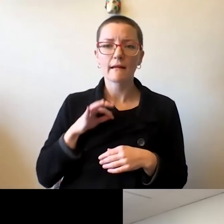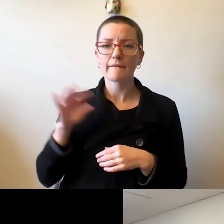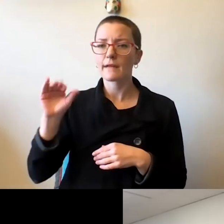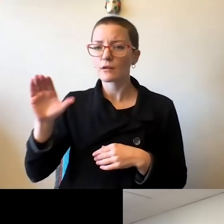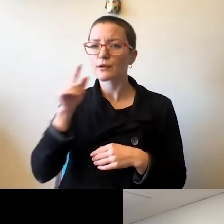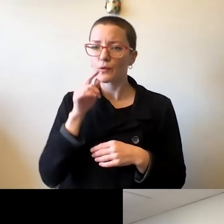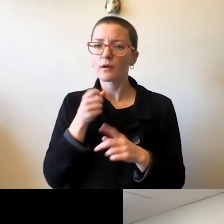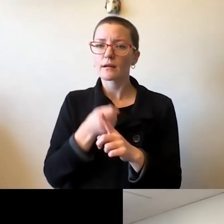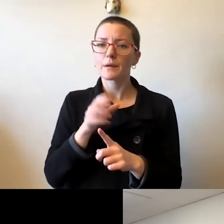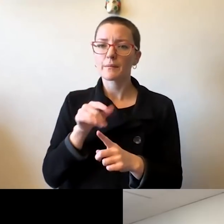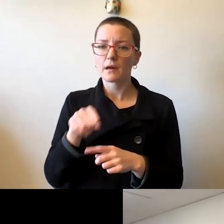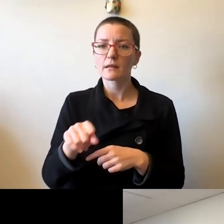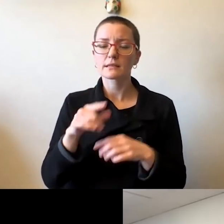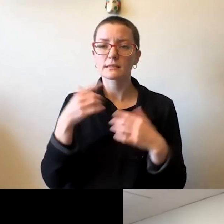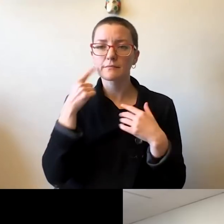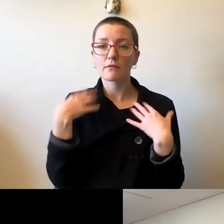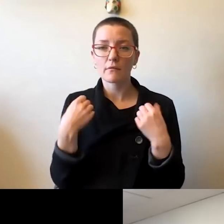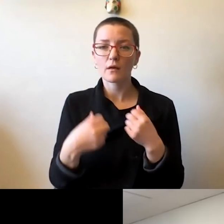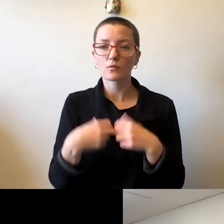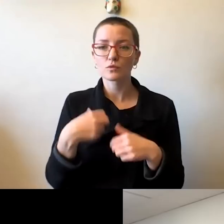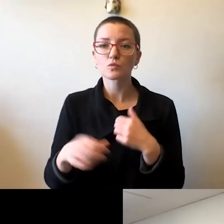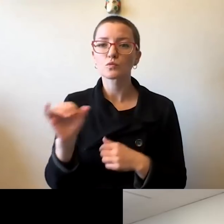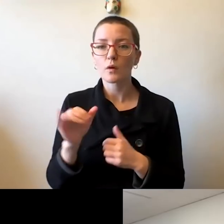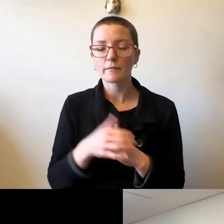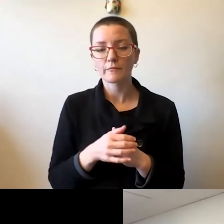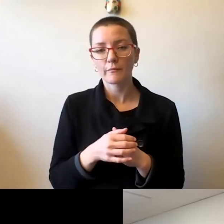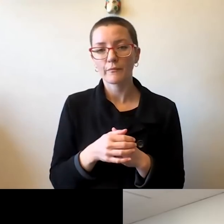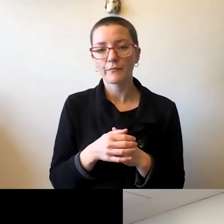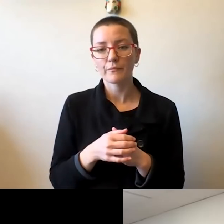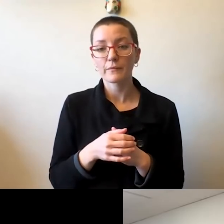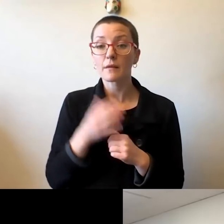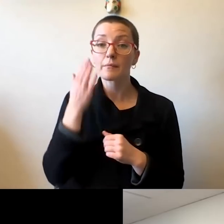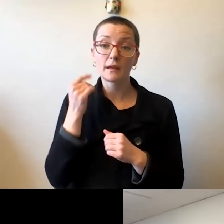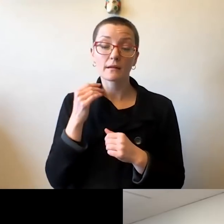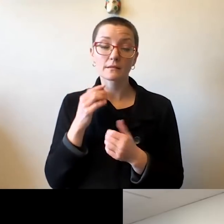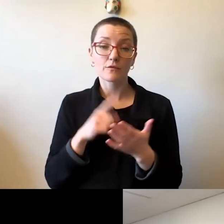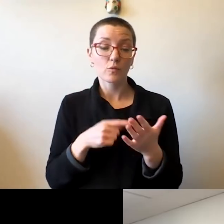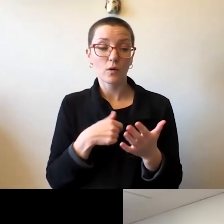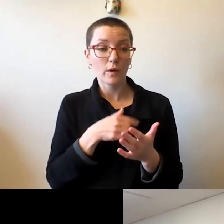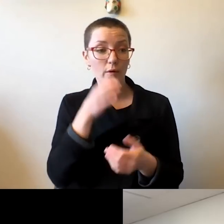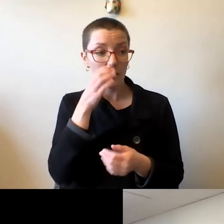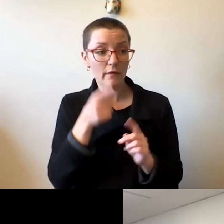And one of the things that because of what we were hearing from faculty and staff and particularly our students,